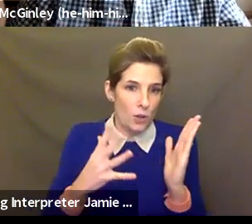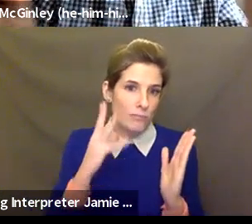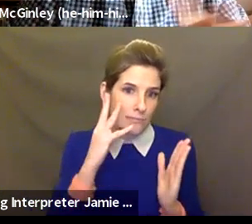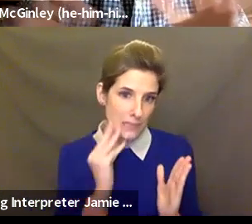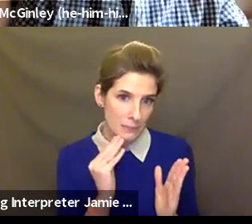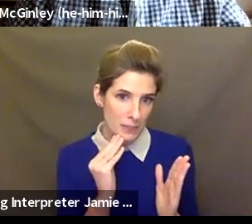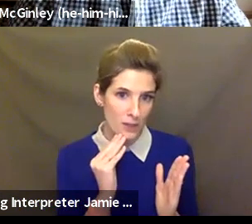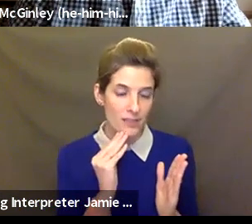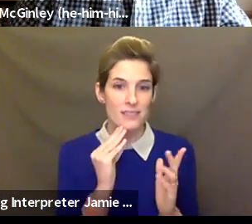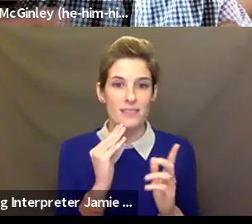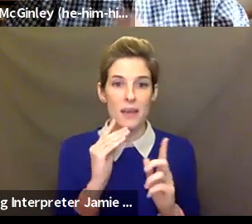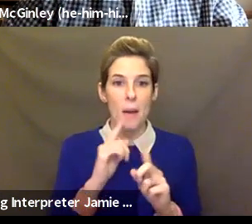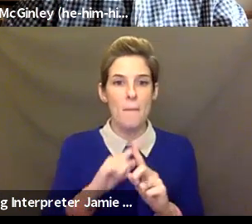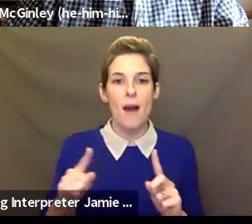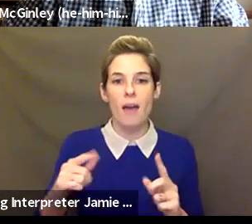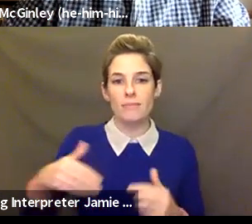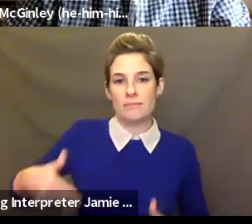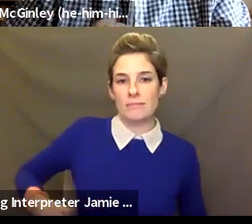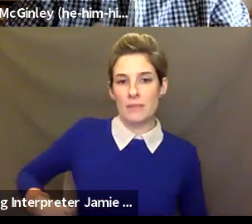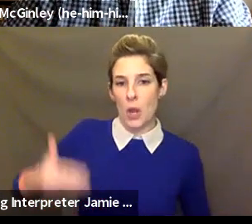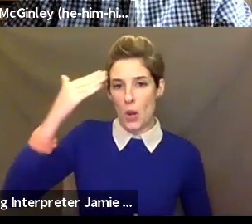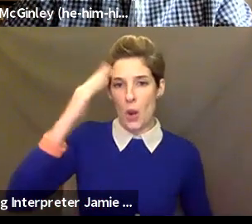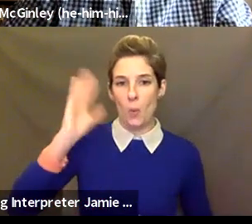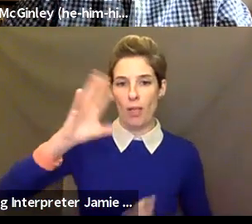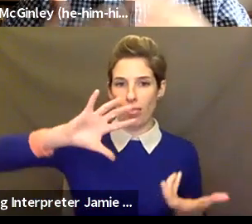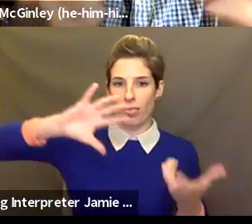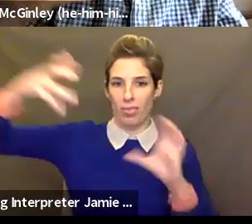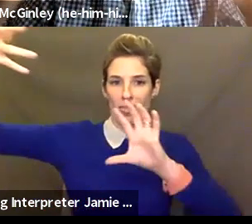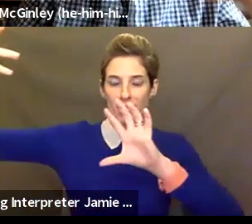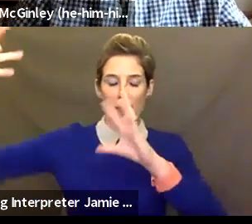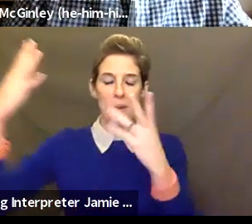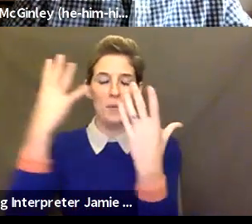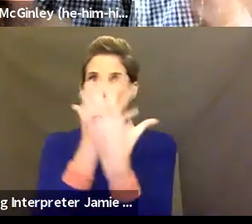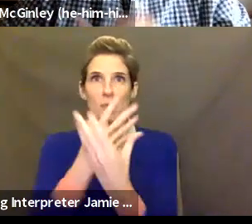gloriously wrong, so that it can, you know, change the next